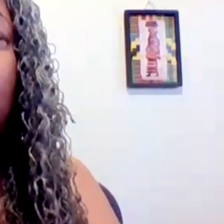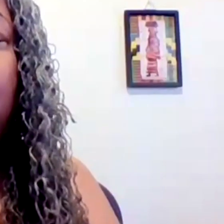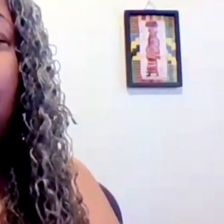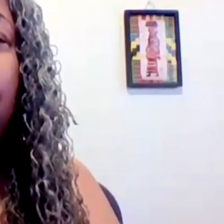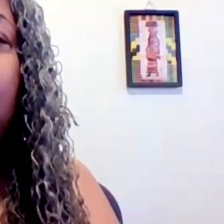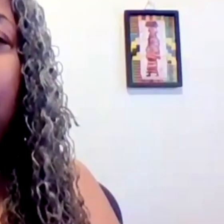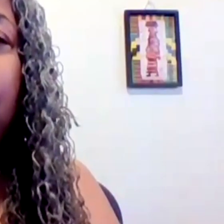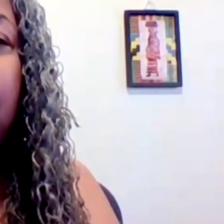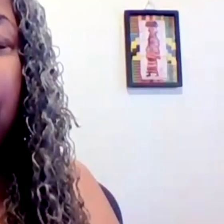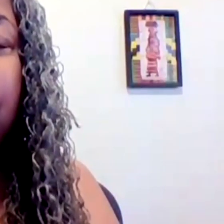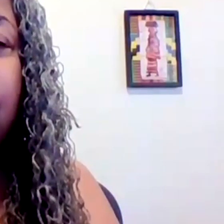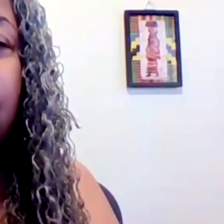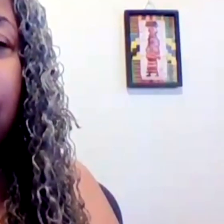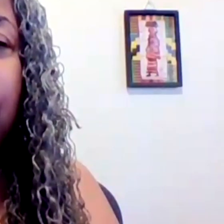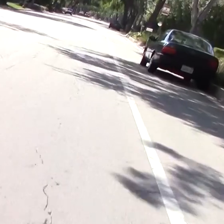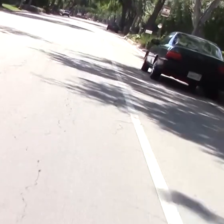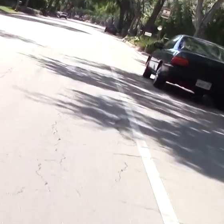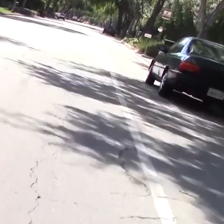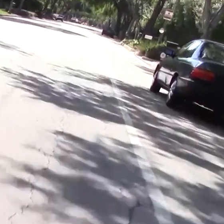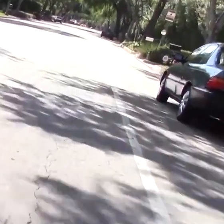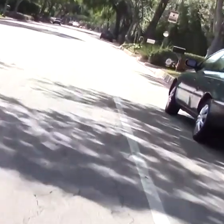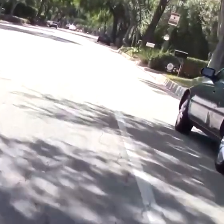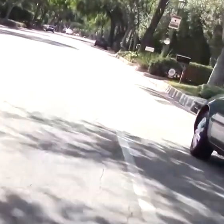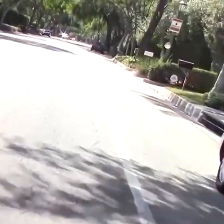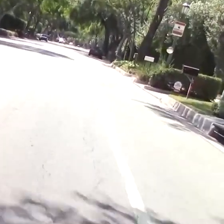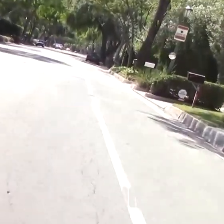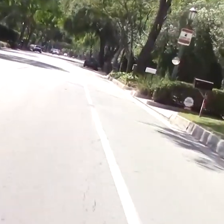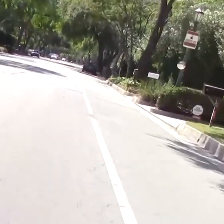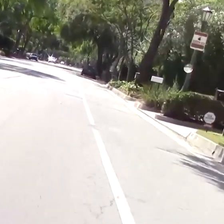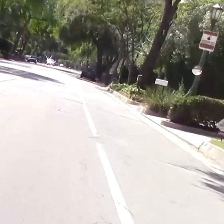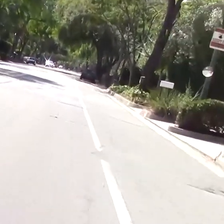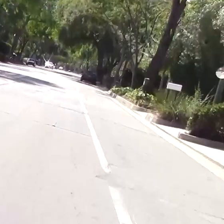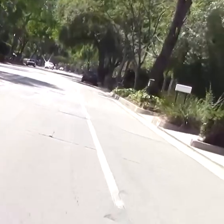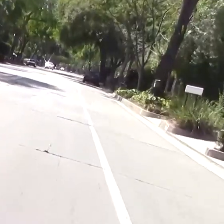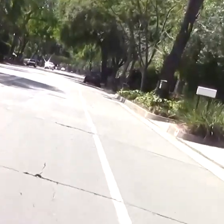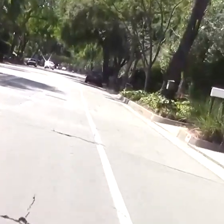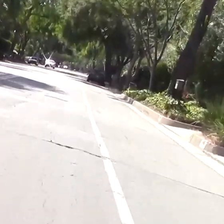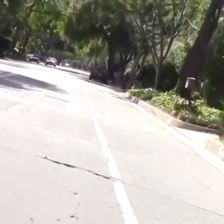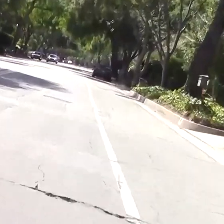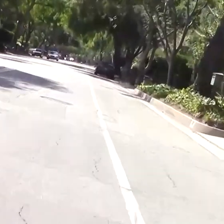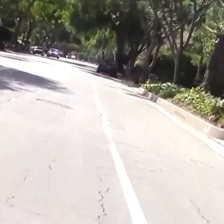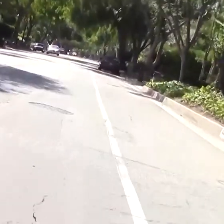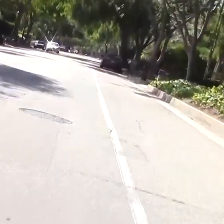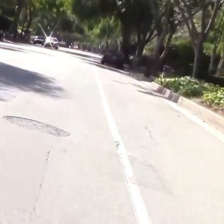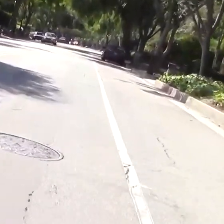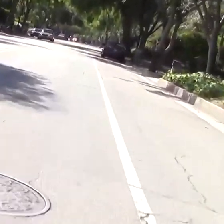october 2021 to ensure greater accountability and transparency from the